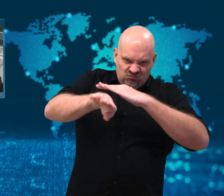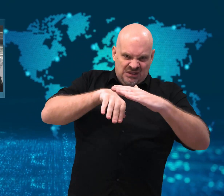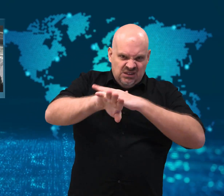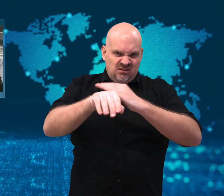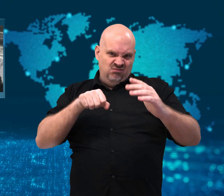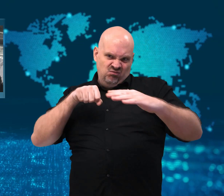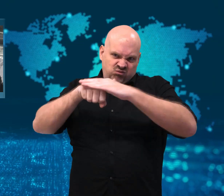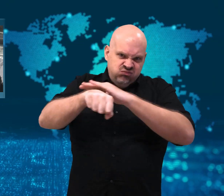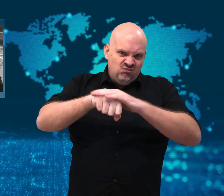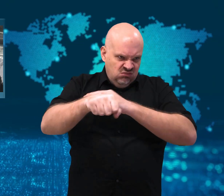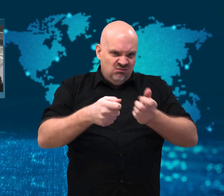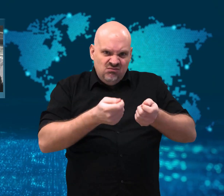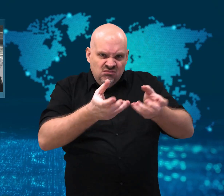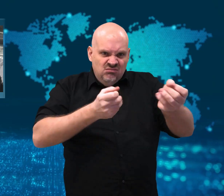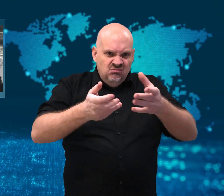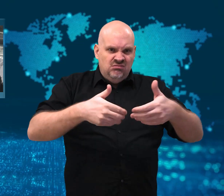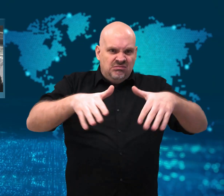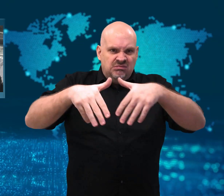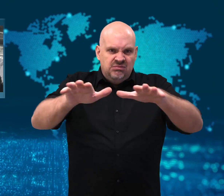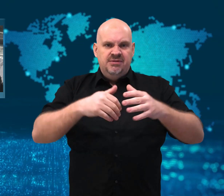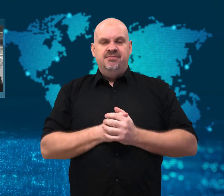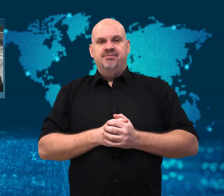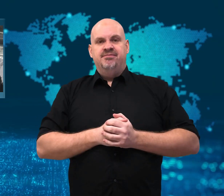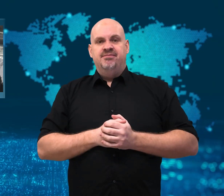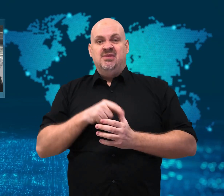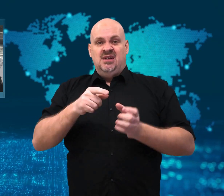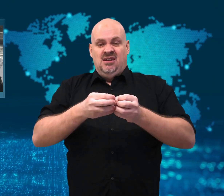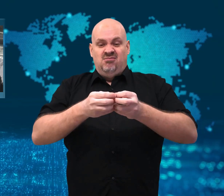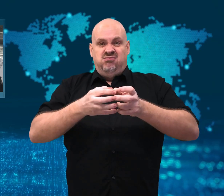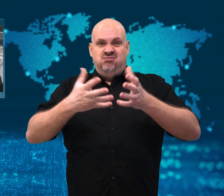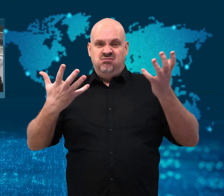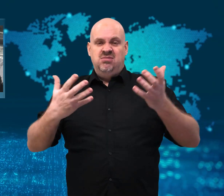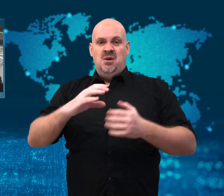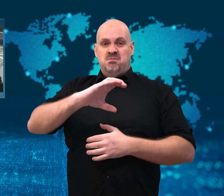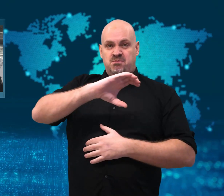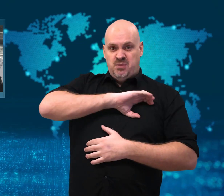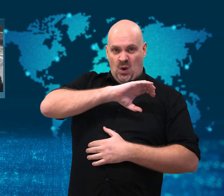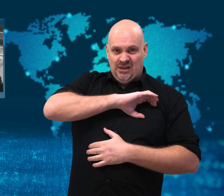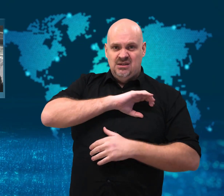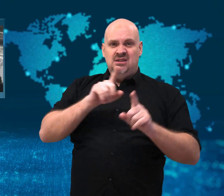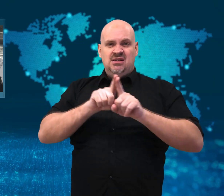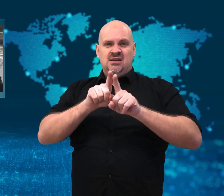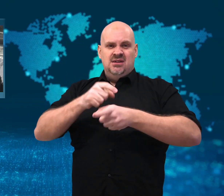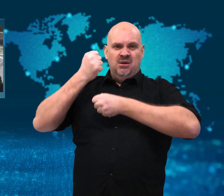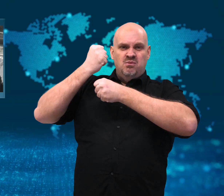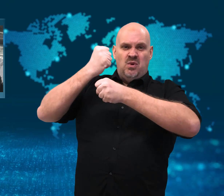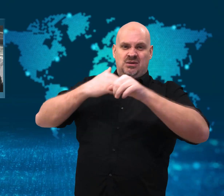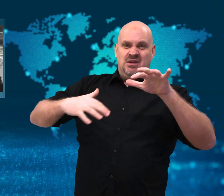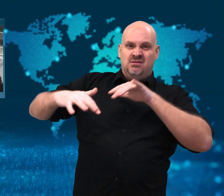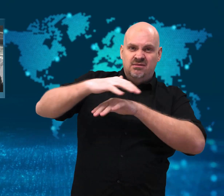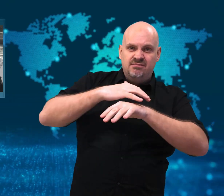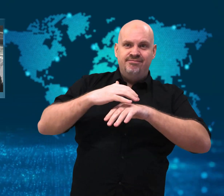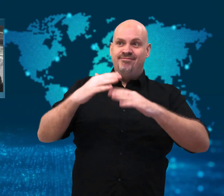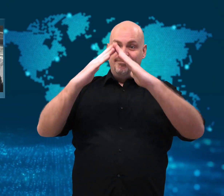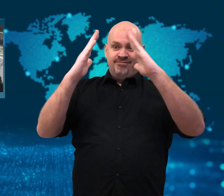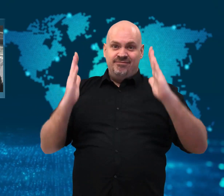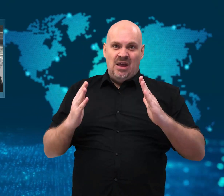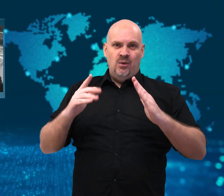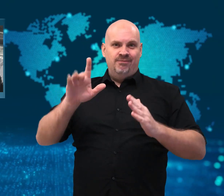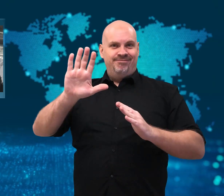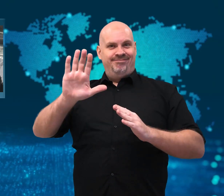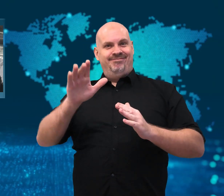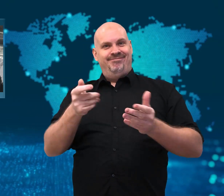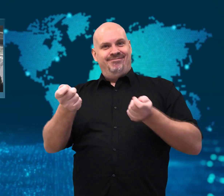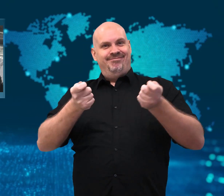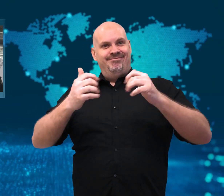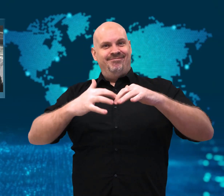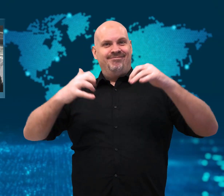peaceful protestors guns and encouraged them to storm into government buildings.